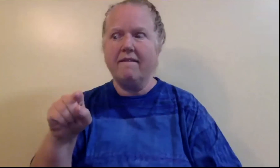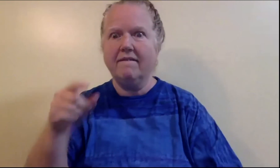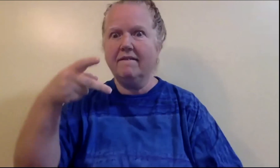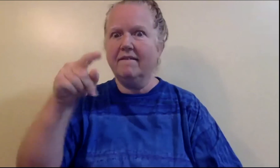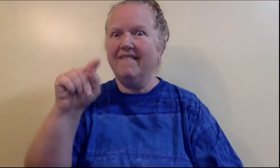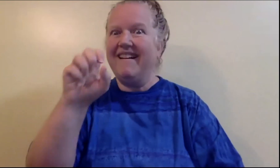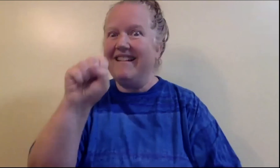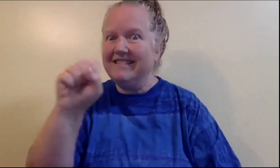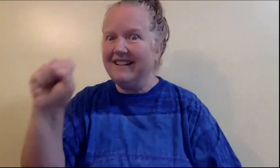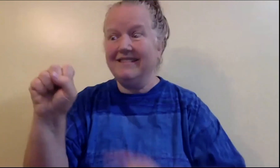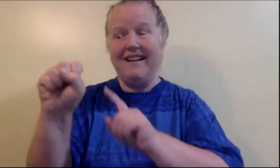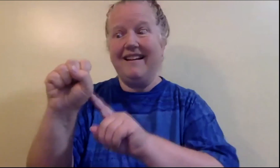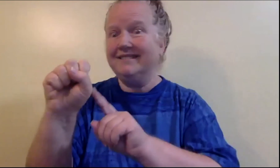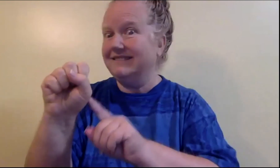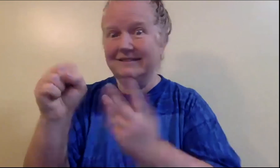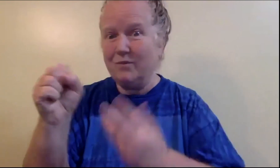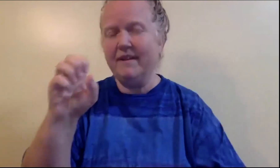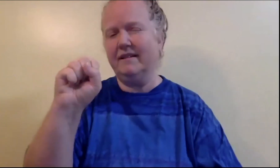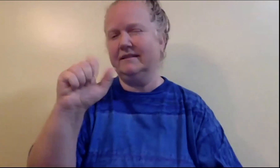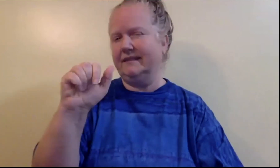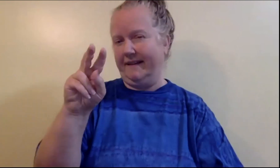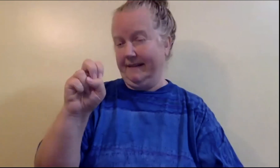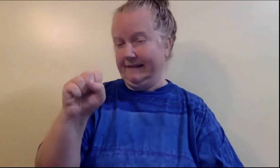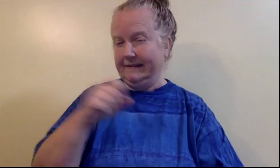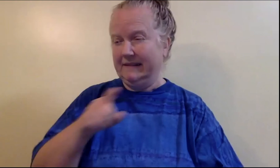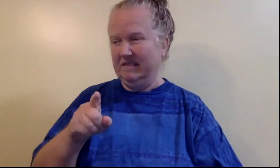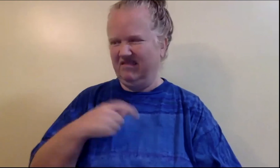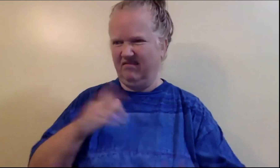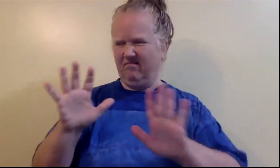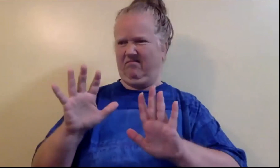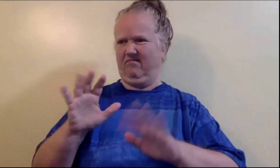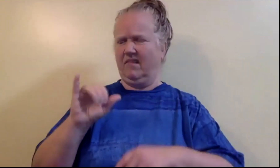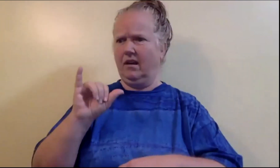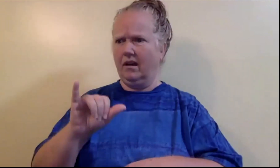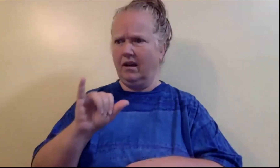She also talked about PTSS related to slaves.